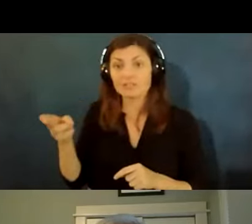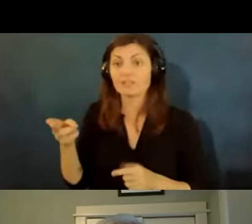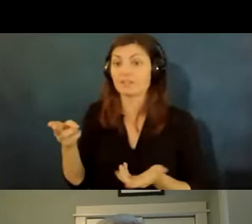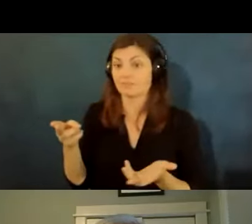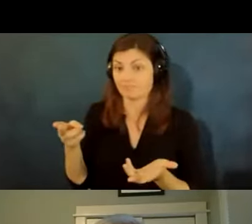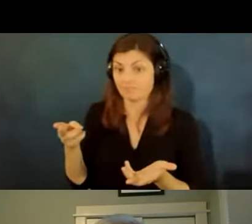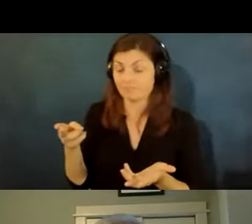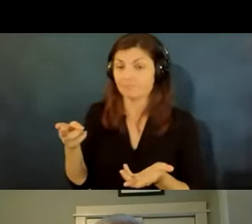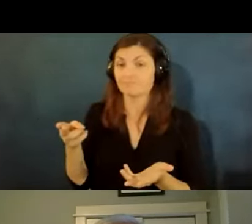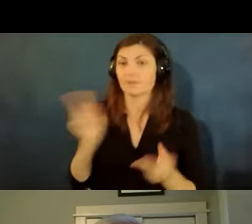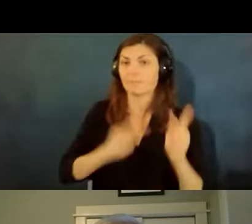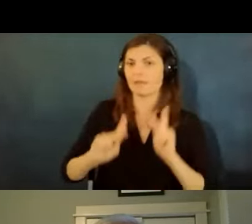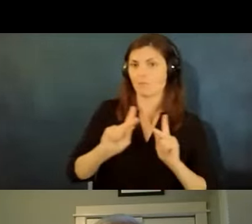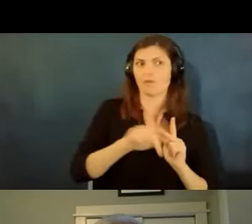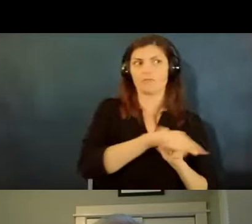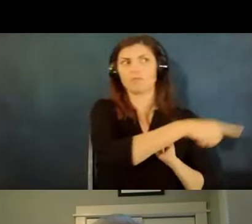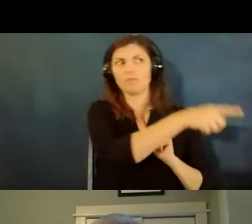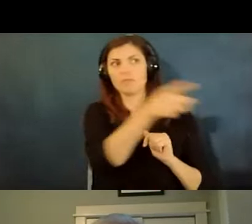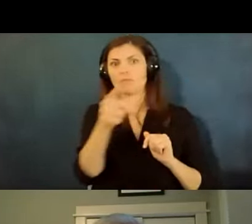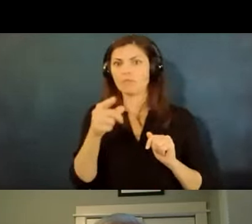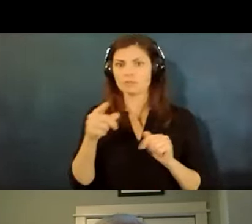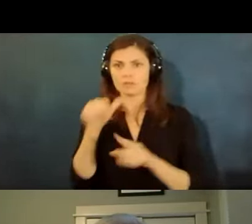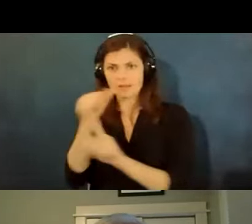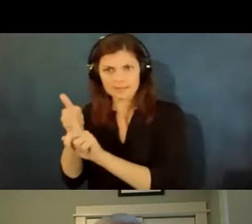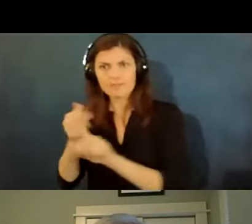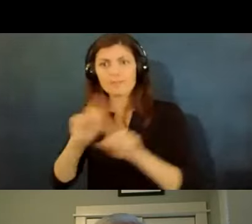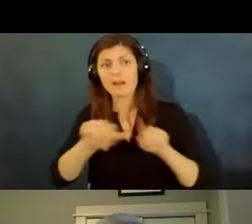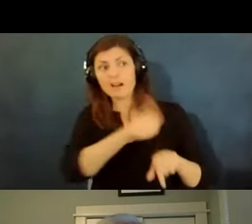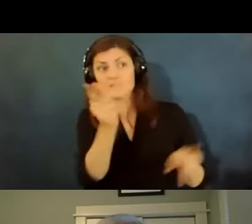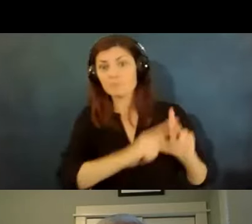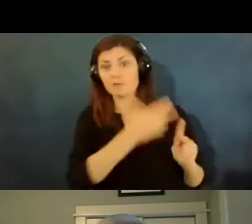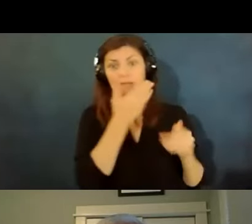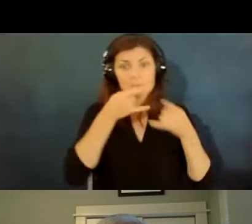and people wearing a mask not themselves so much but other people wearing a mask